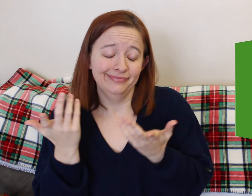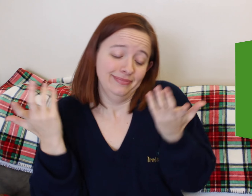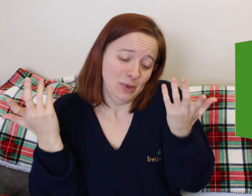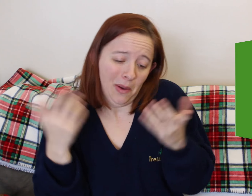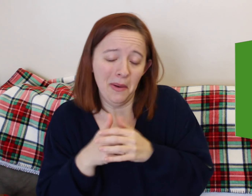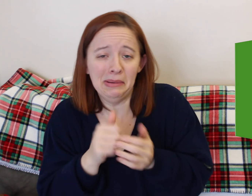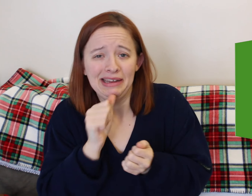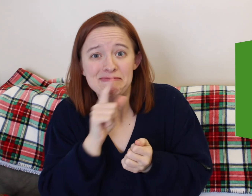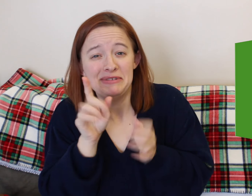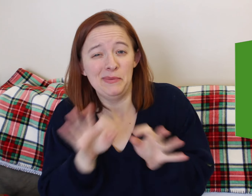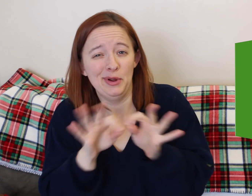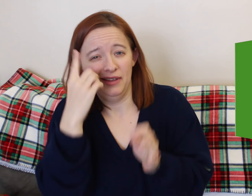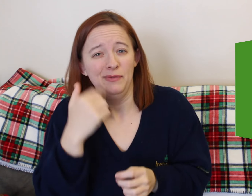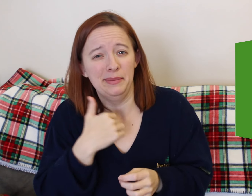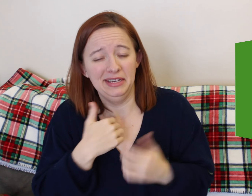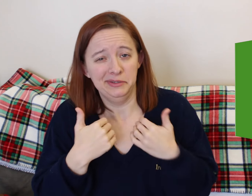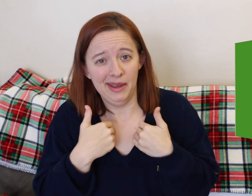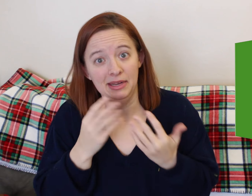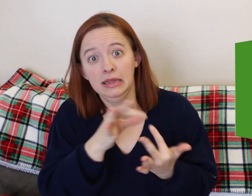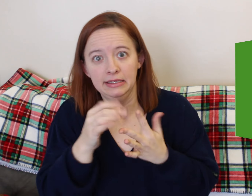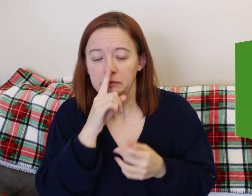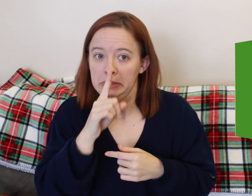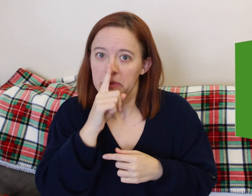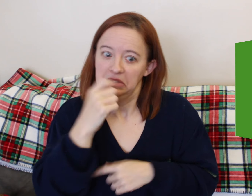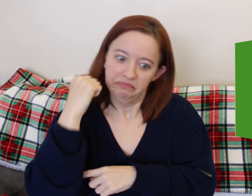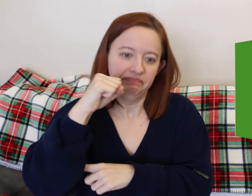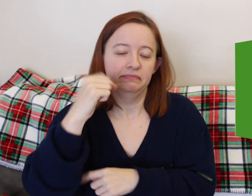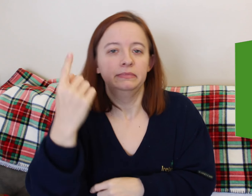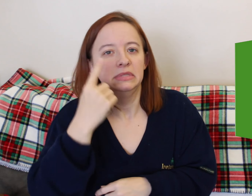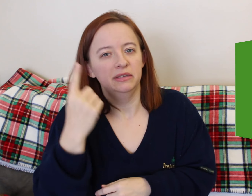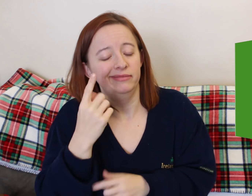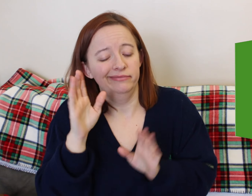It can include your birth plan or just any other paperwork for the hospital. Definitely bring it with you.